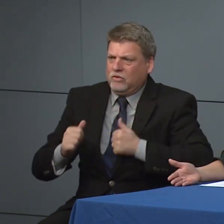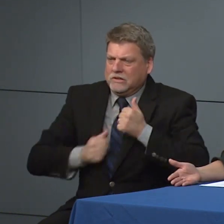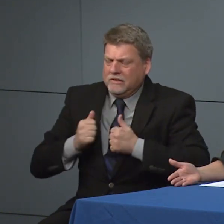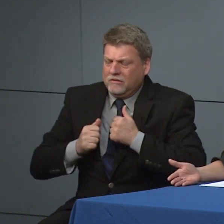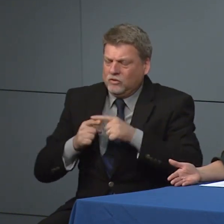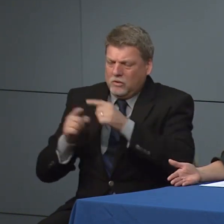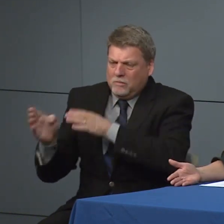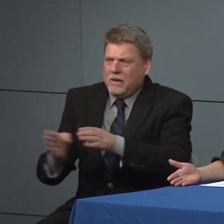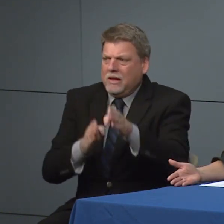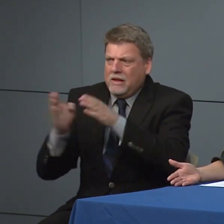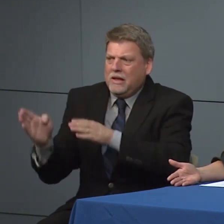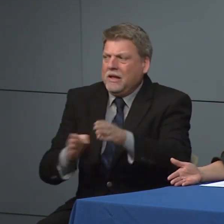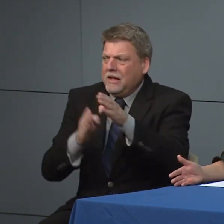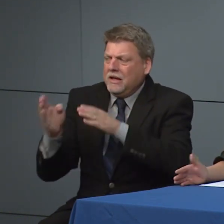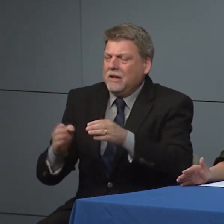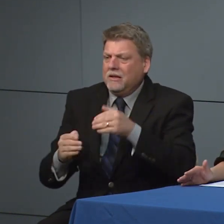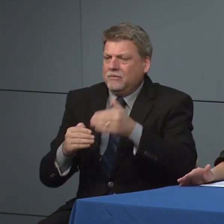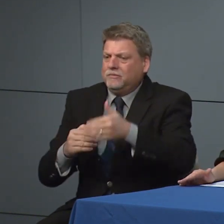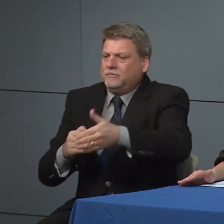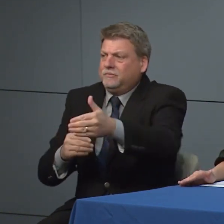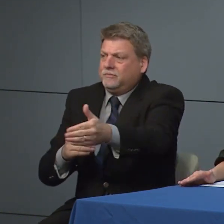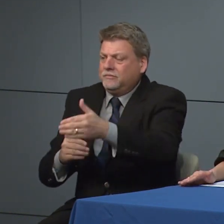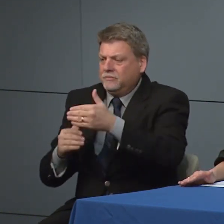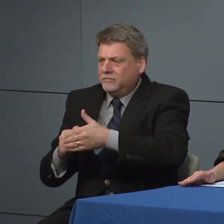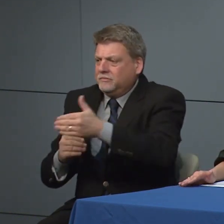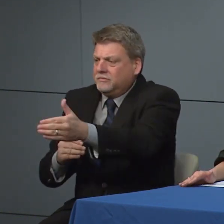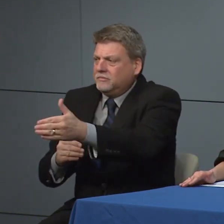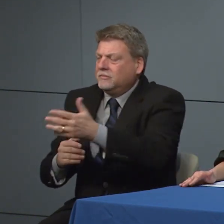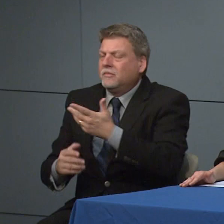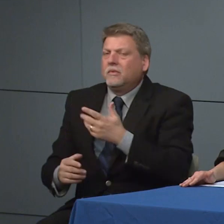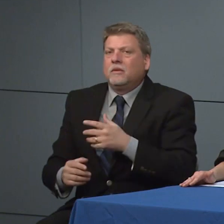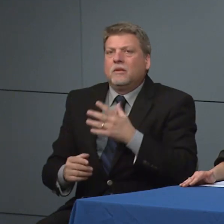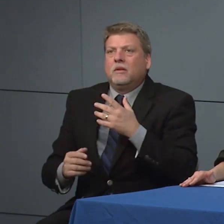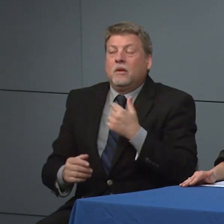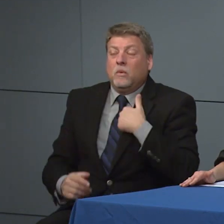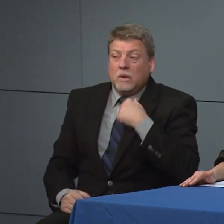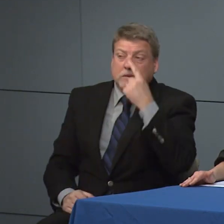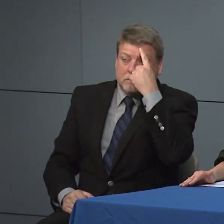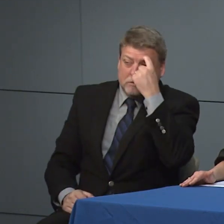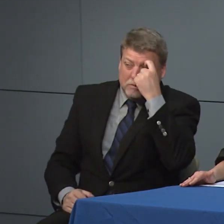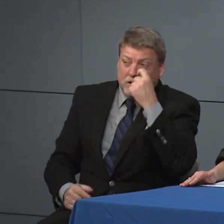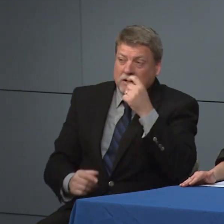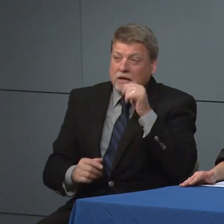our communication and community mitigation strategies, I'm thinking through that although we suspect is community spread.